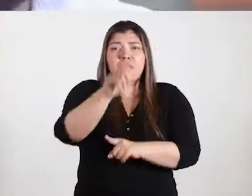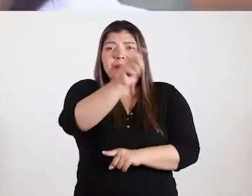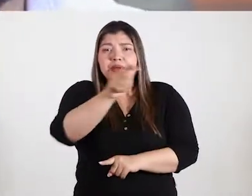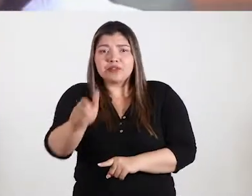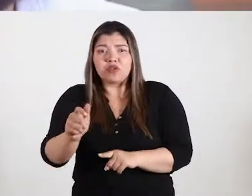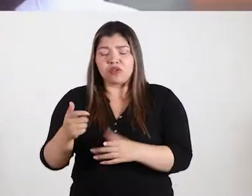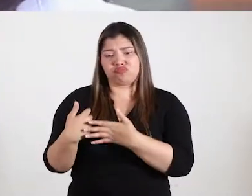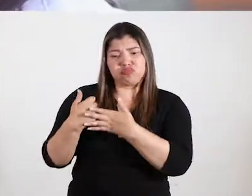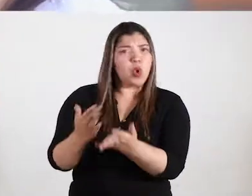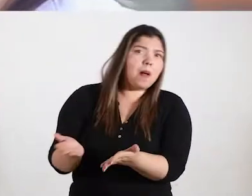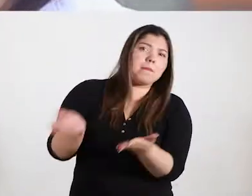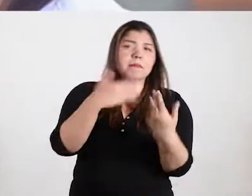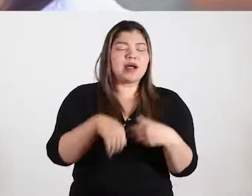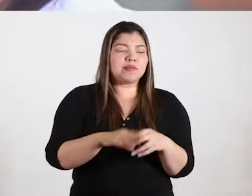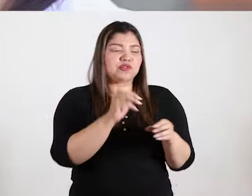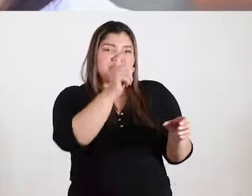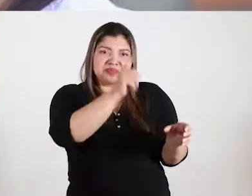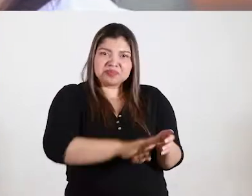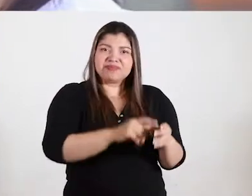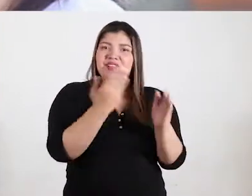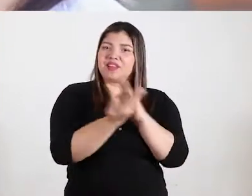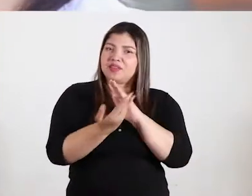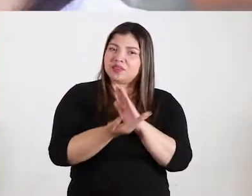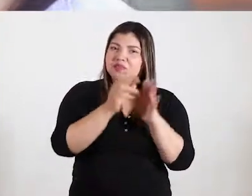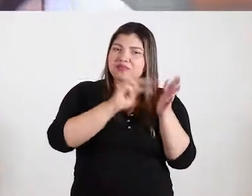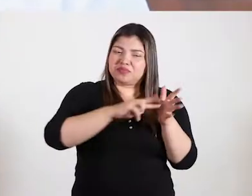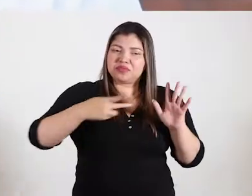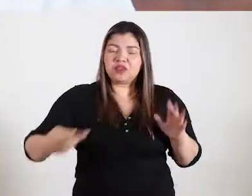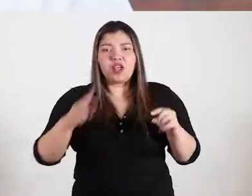communities, to approach the Technology to know the academic program